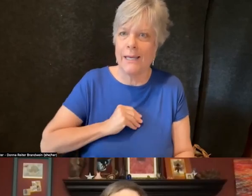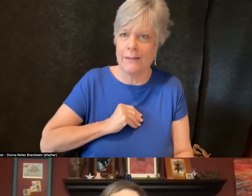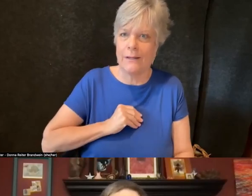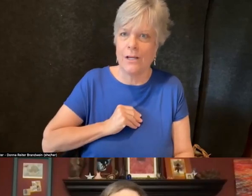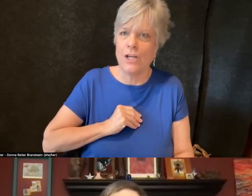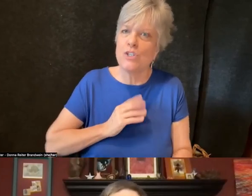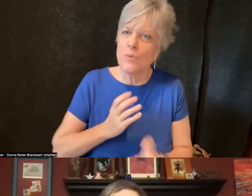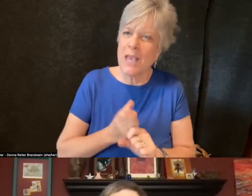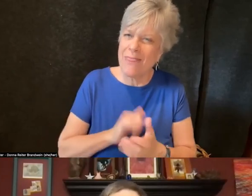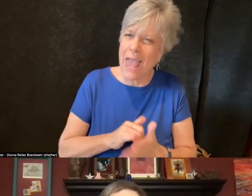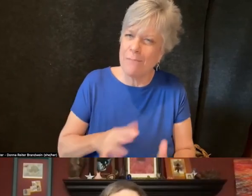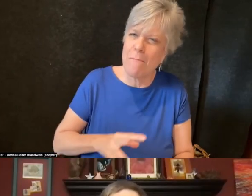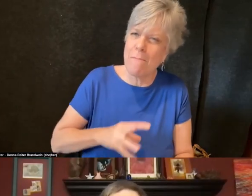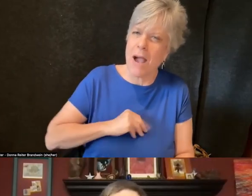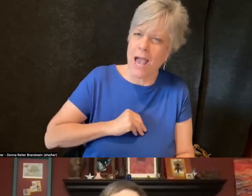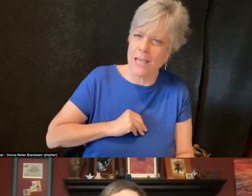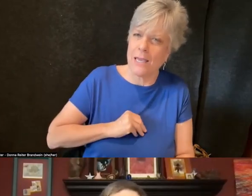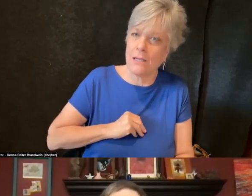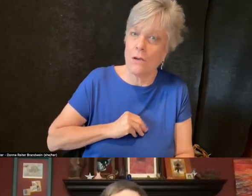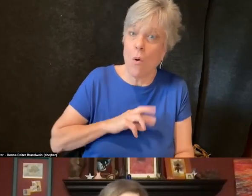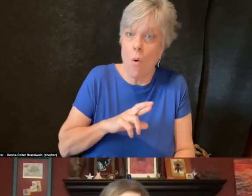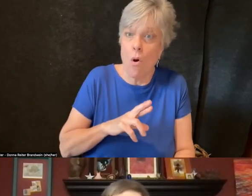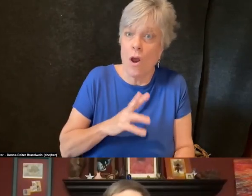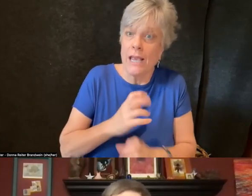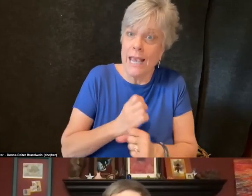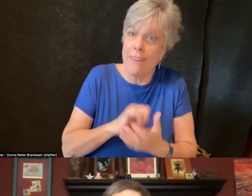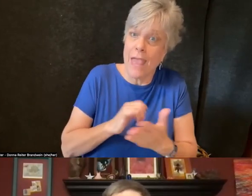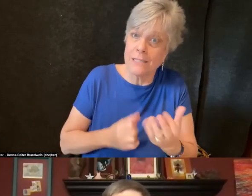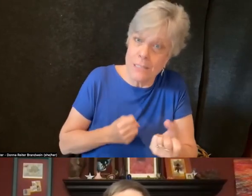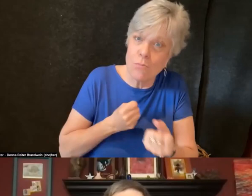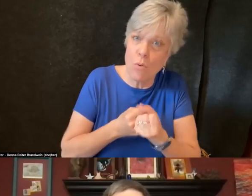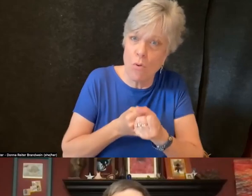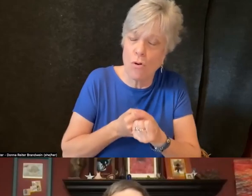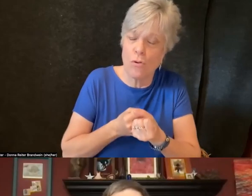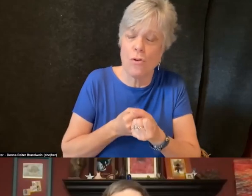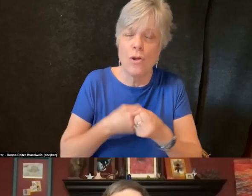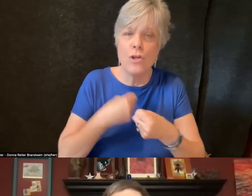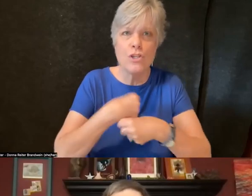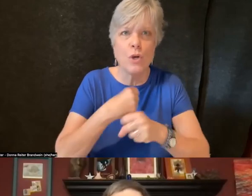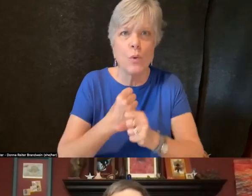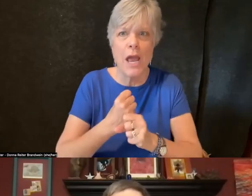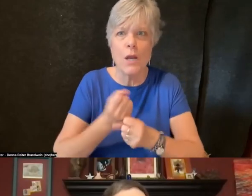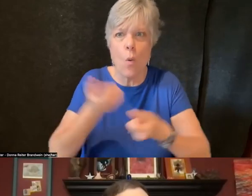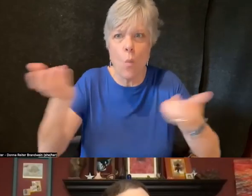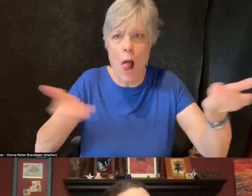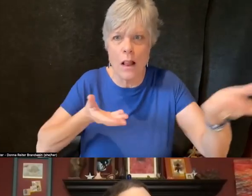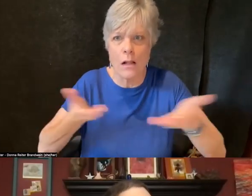or really just support and create a space that's welcoming so that the DCCs, and I'm not saying they are,